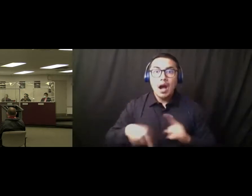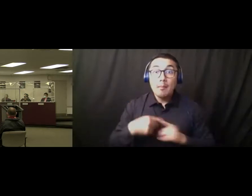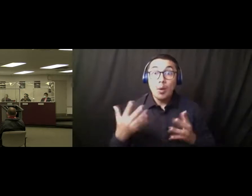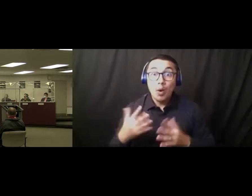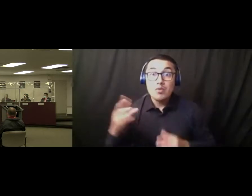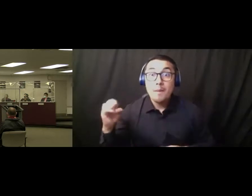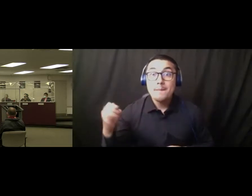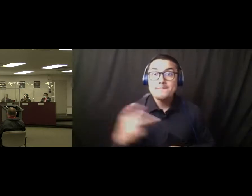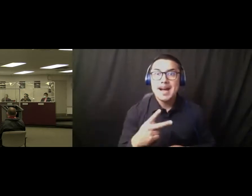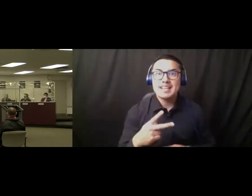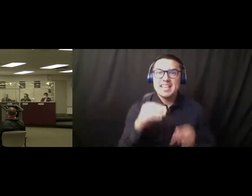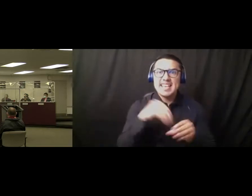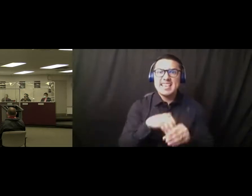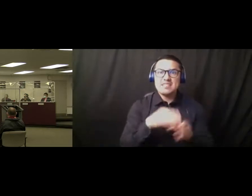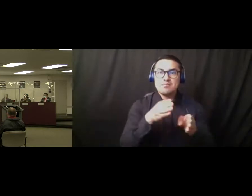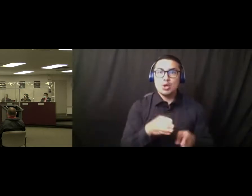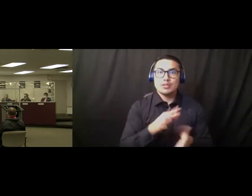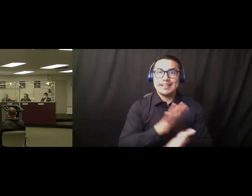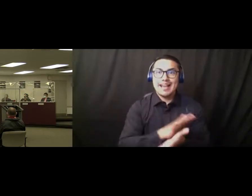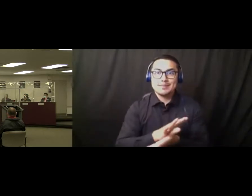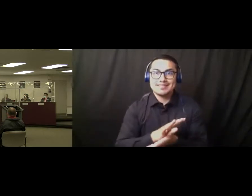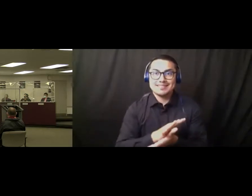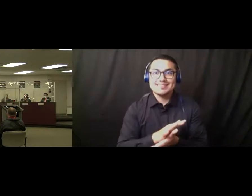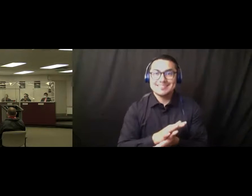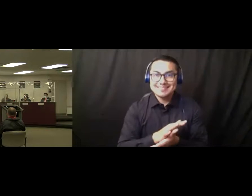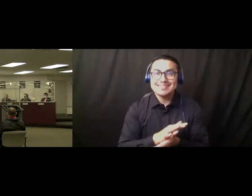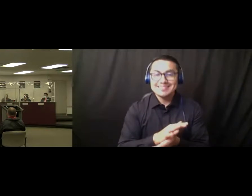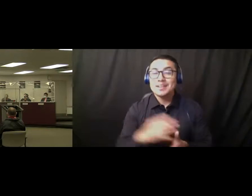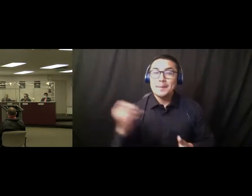in-person classes in the fall. And I can't emphasize that enough.